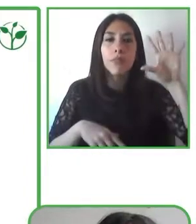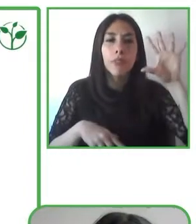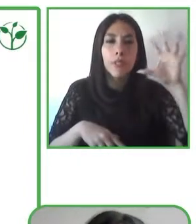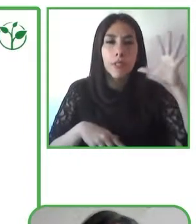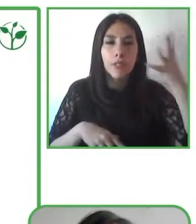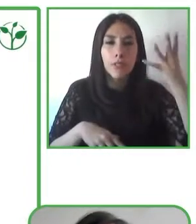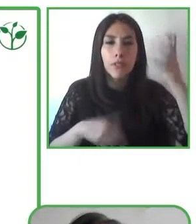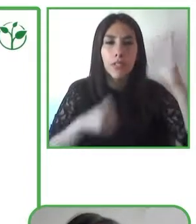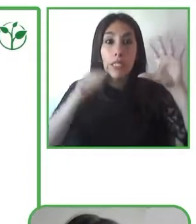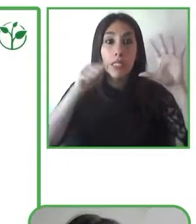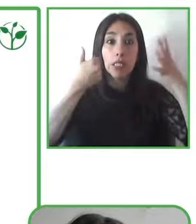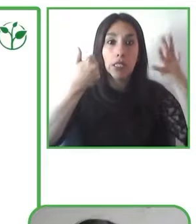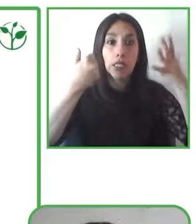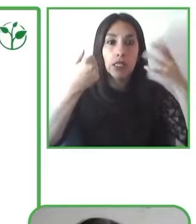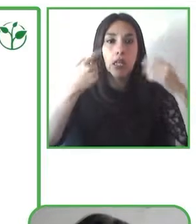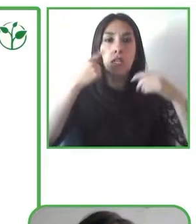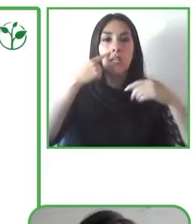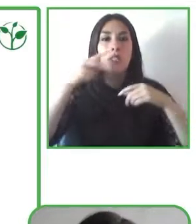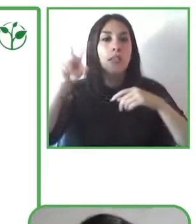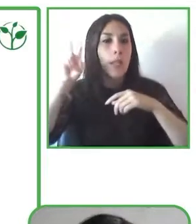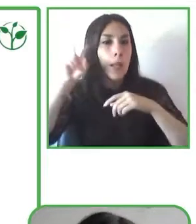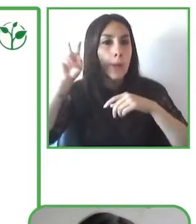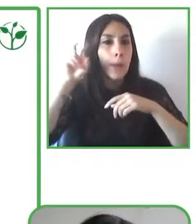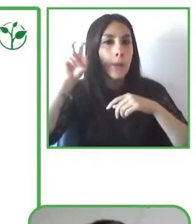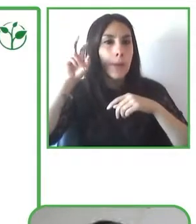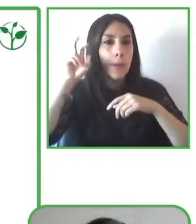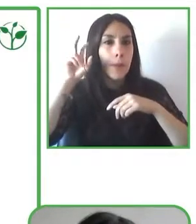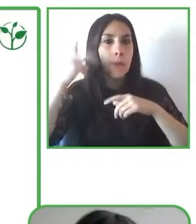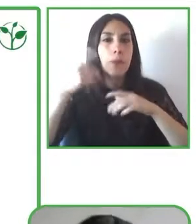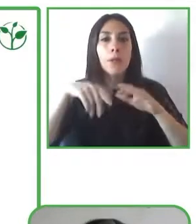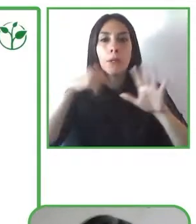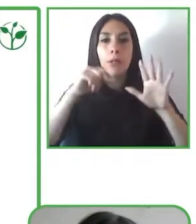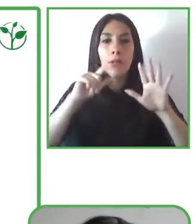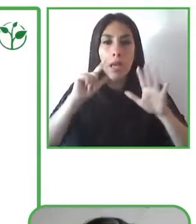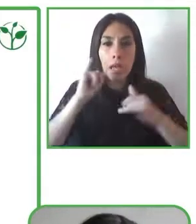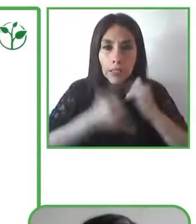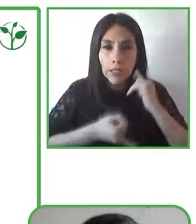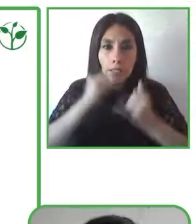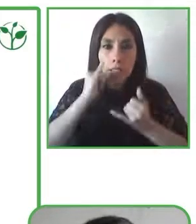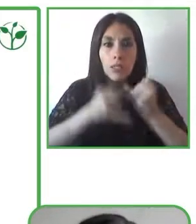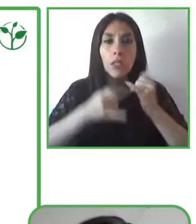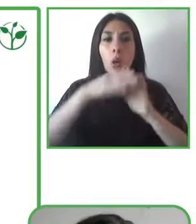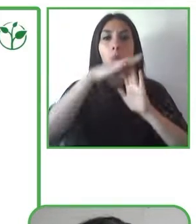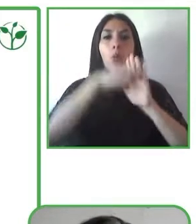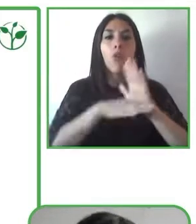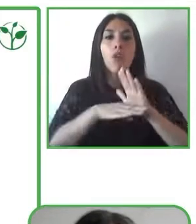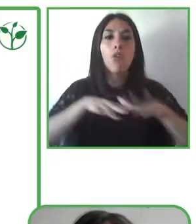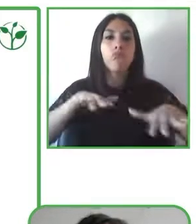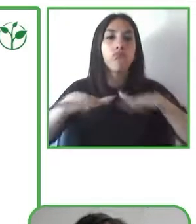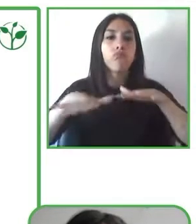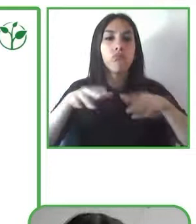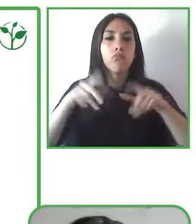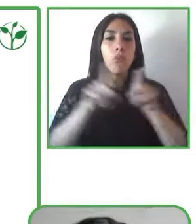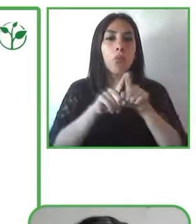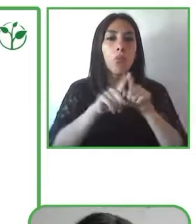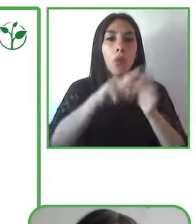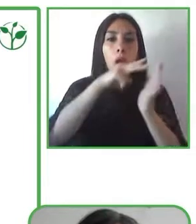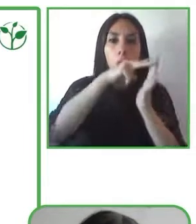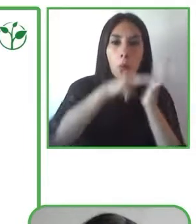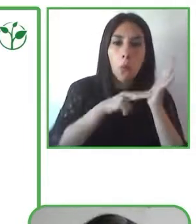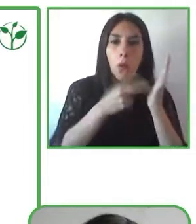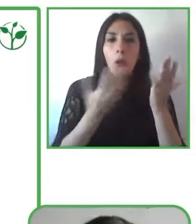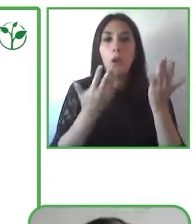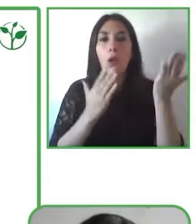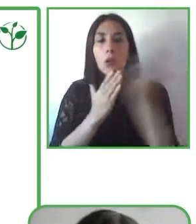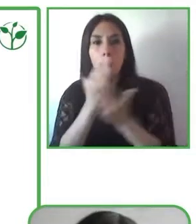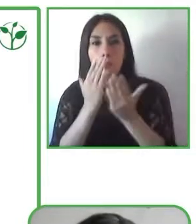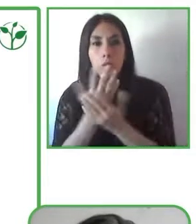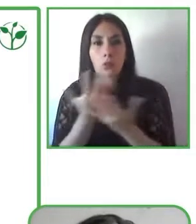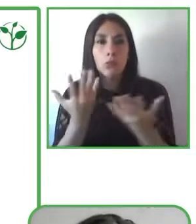create are not just about the resources but that bring together materials for people with different